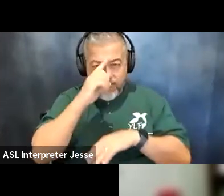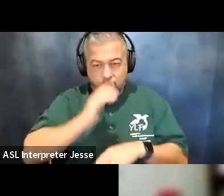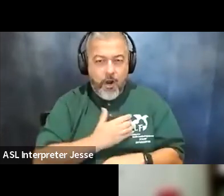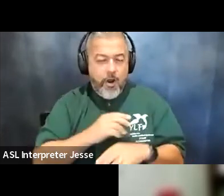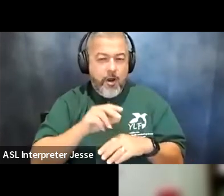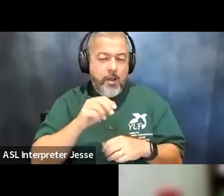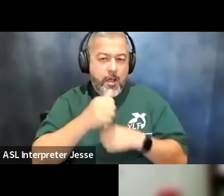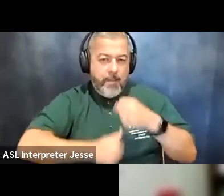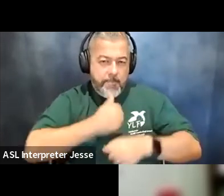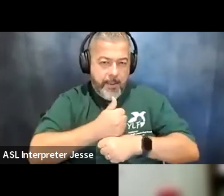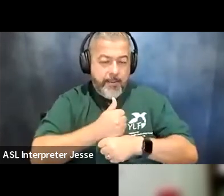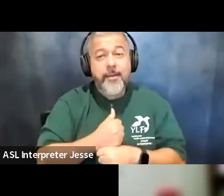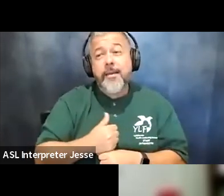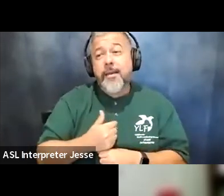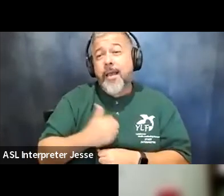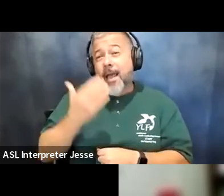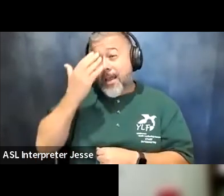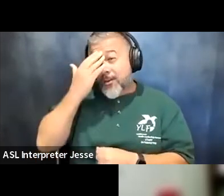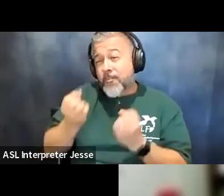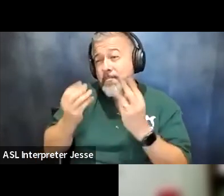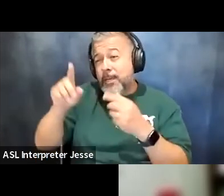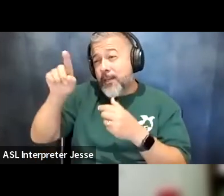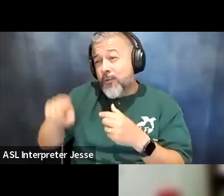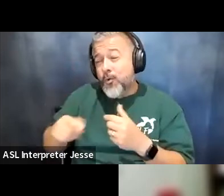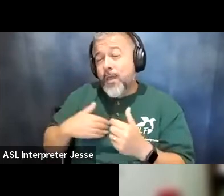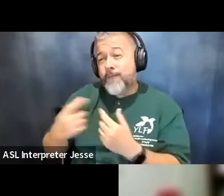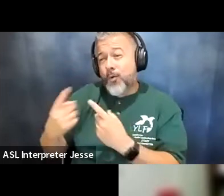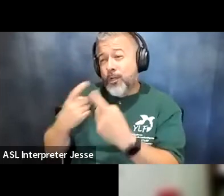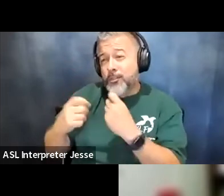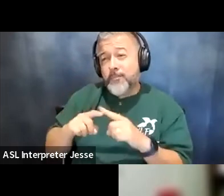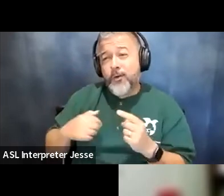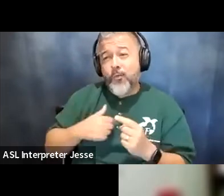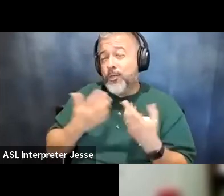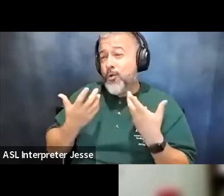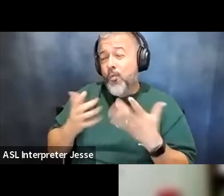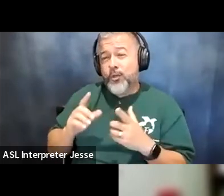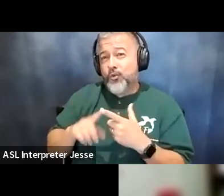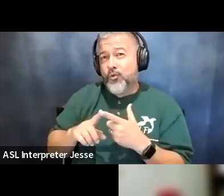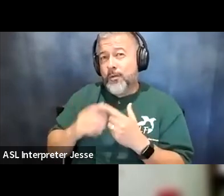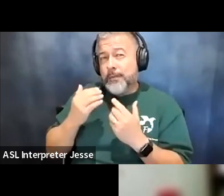guys have questions and i hate to do this but we don't want to cut too much into our next speaker